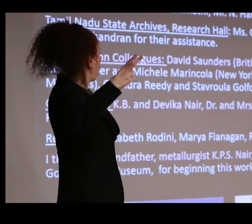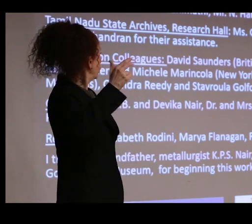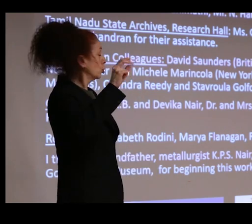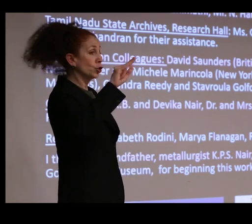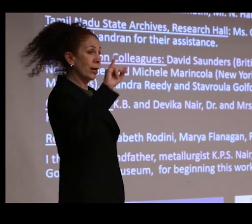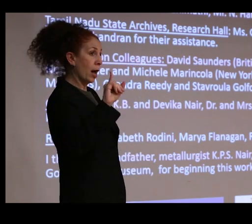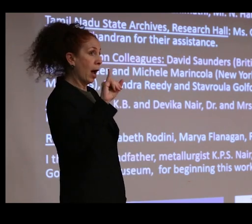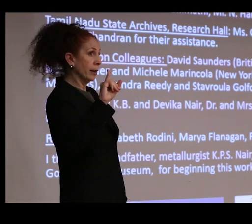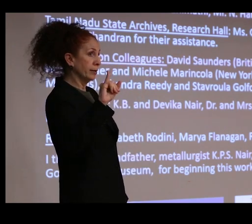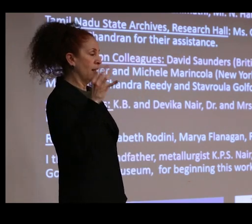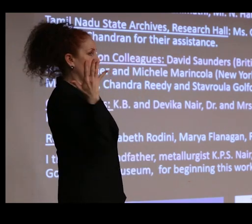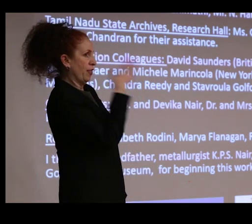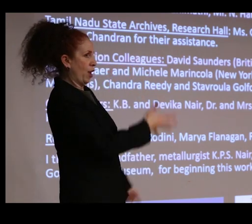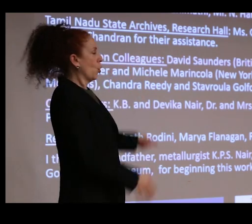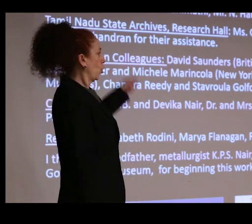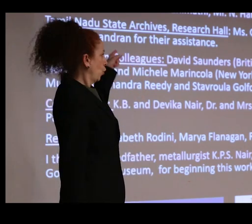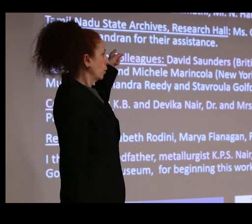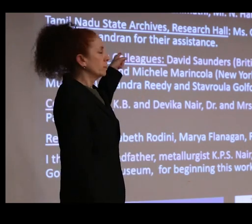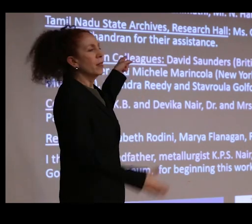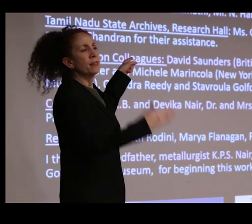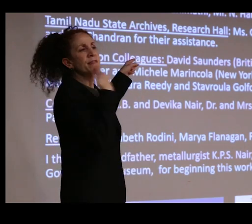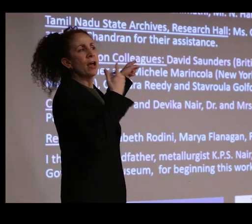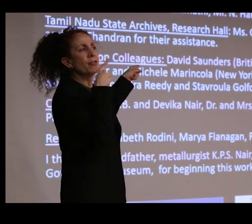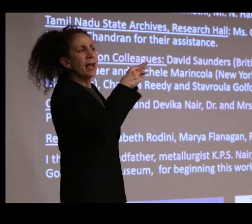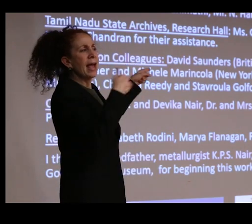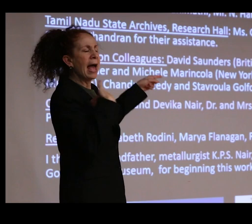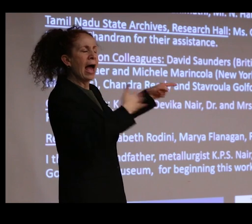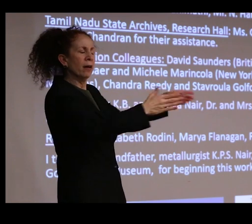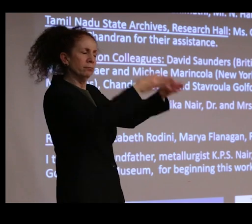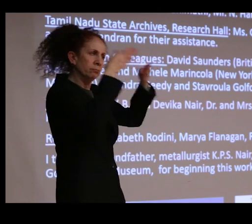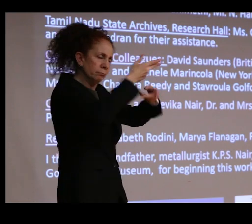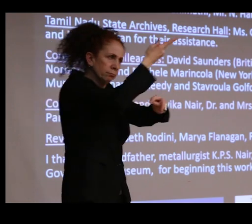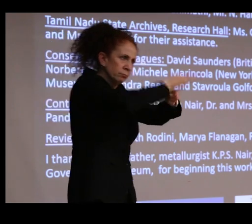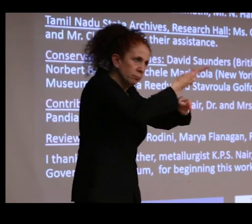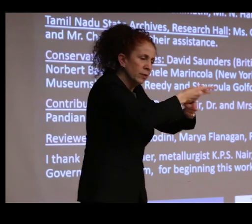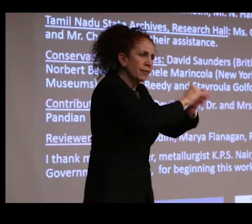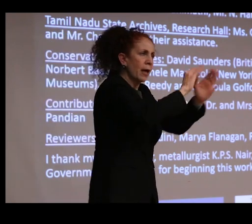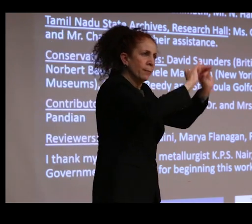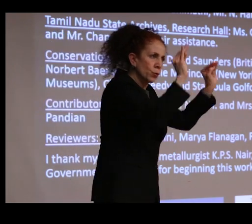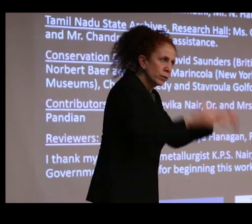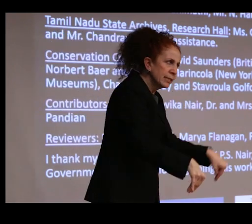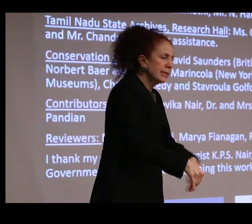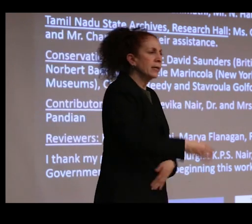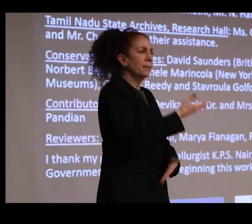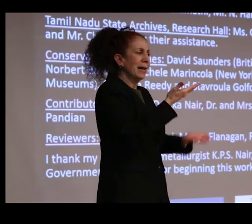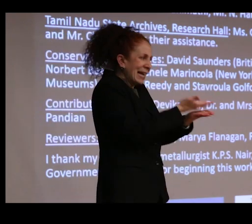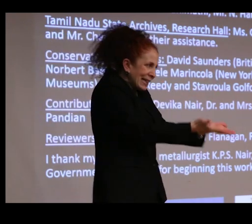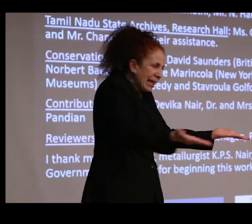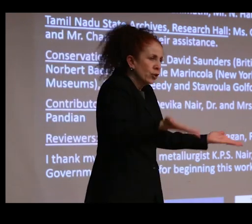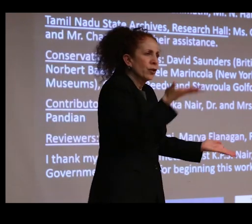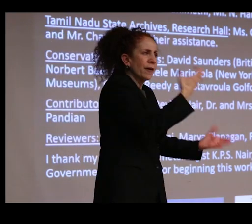I'm really grateful for their dedicated stewardship of the rich museum and archival collections in their care.